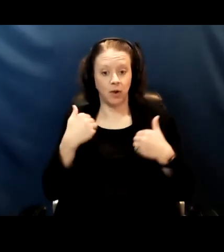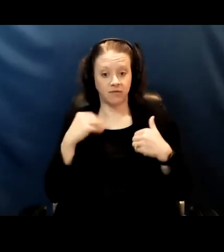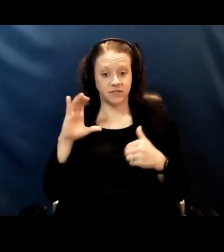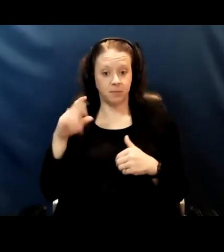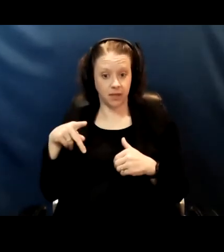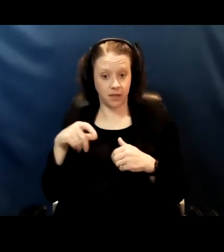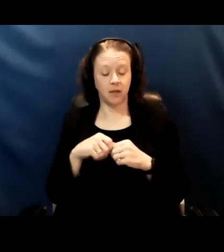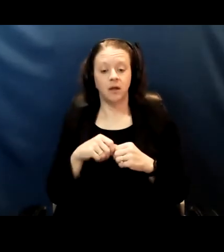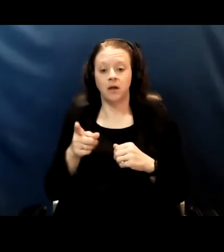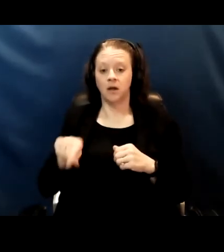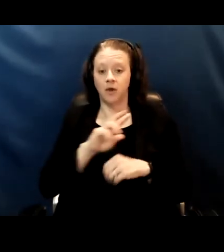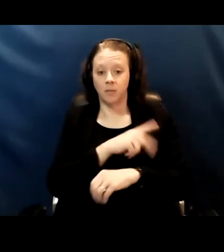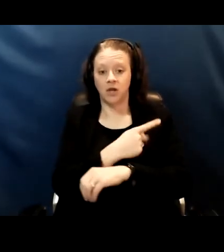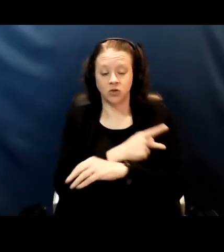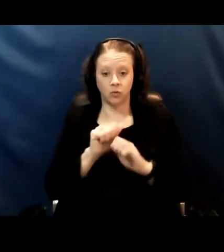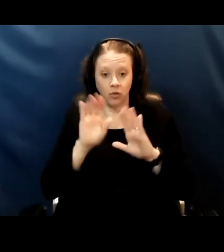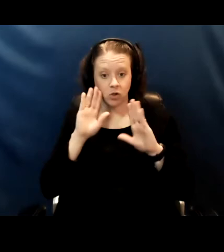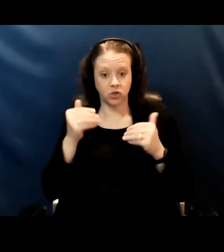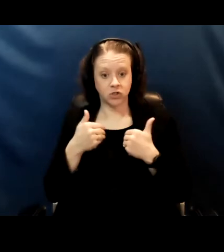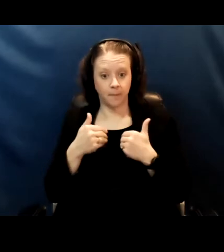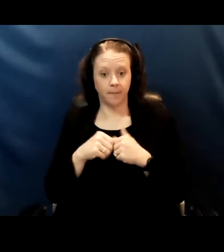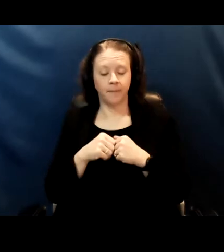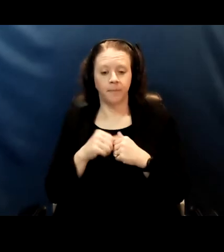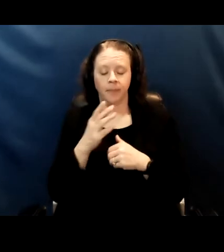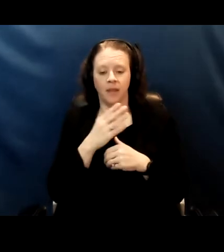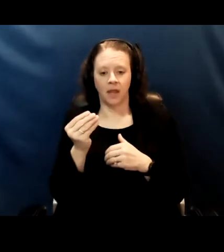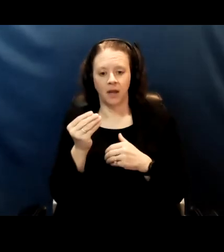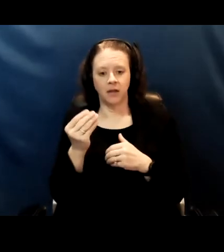they are patients with autism. And so I have